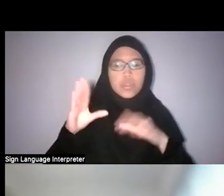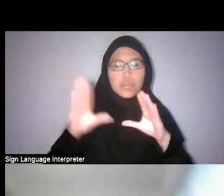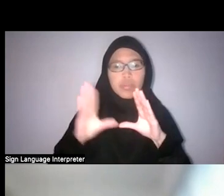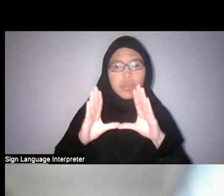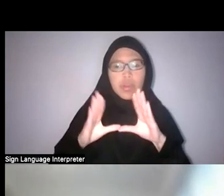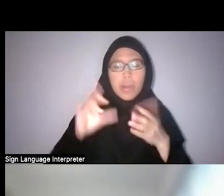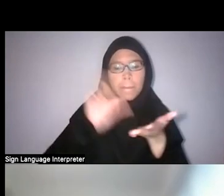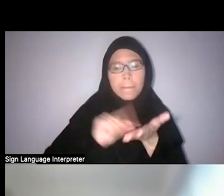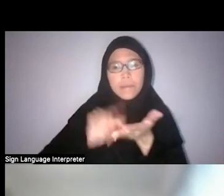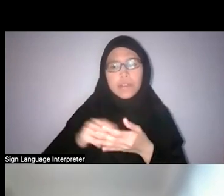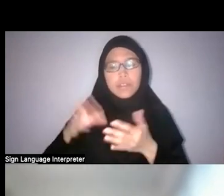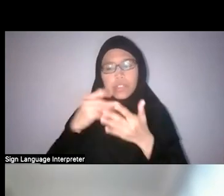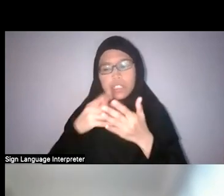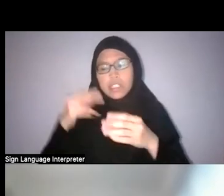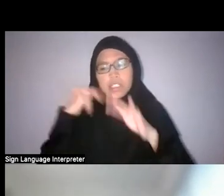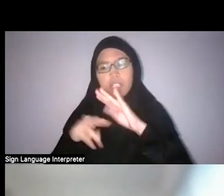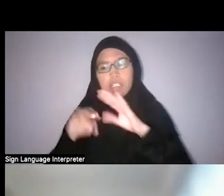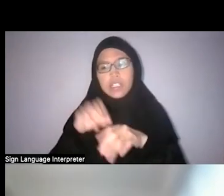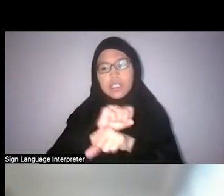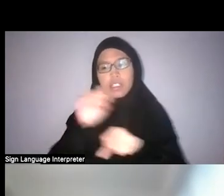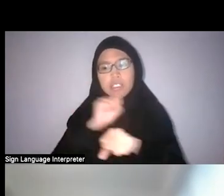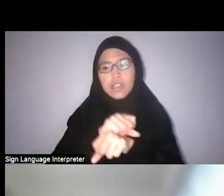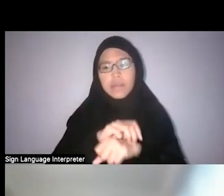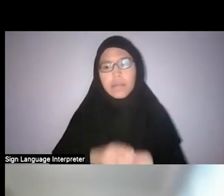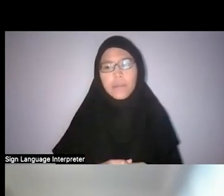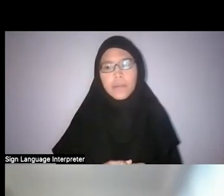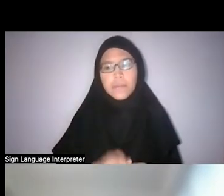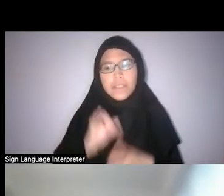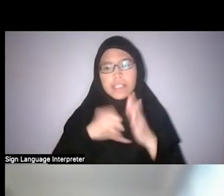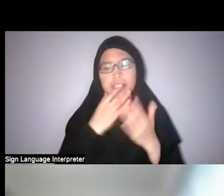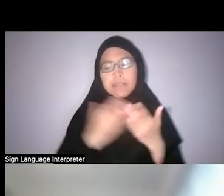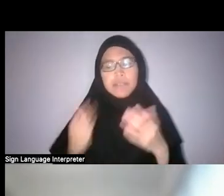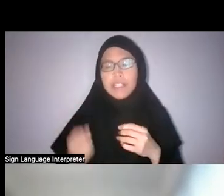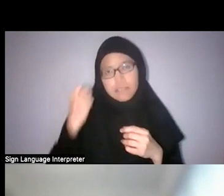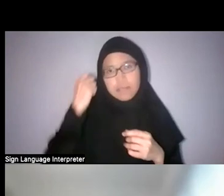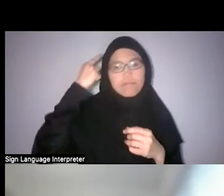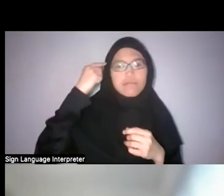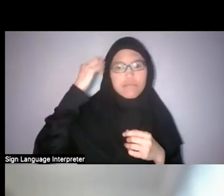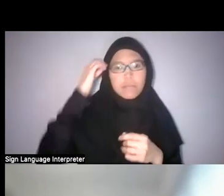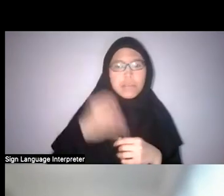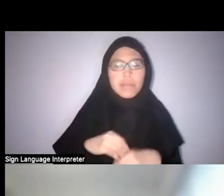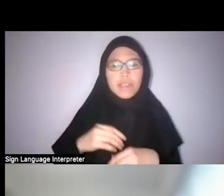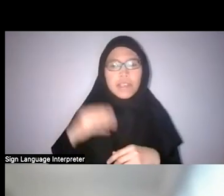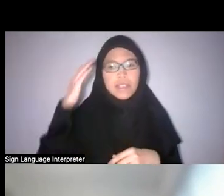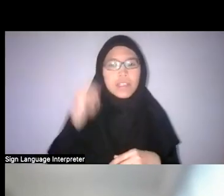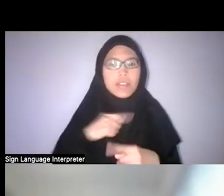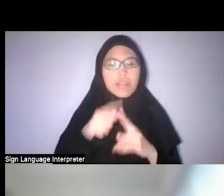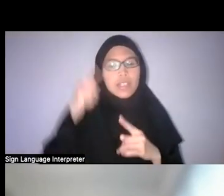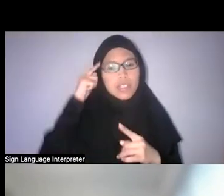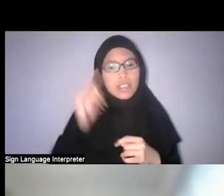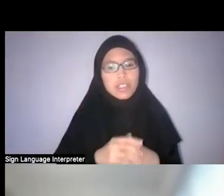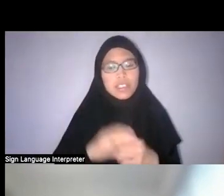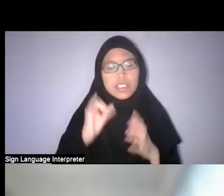So, it’s just something that popped up in my head when I thought of his name. Just a little trivia.